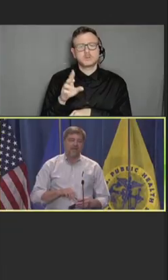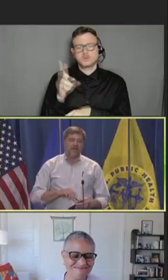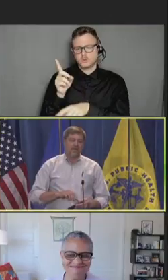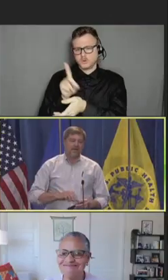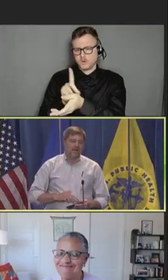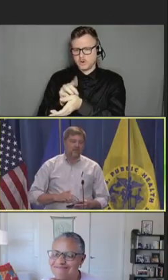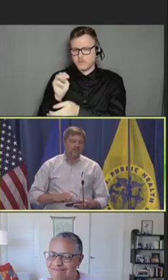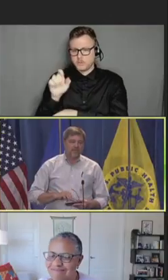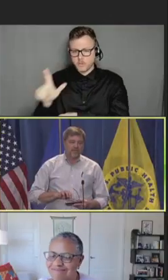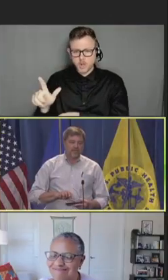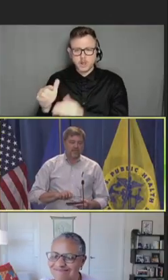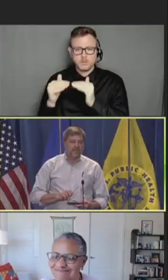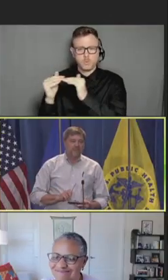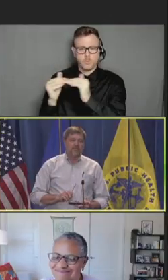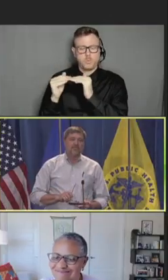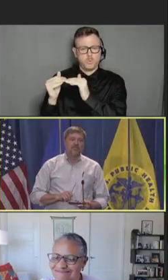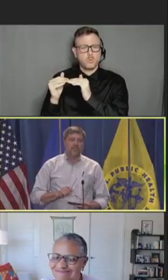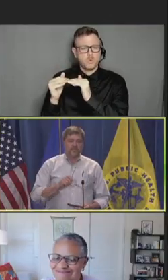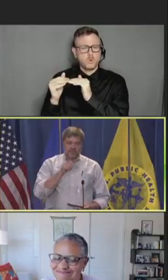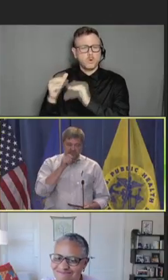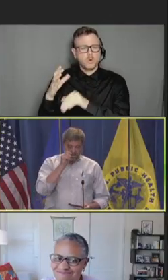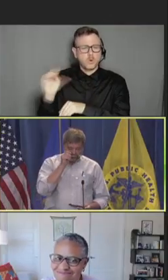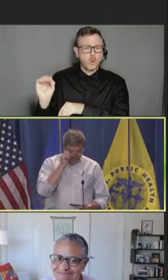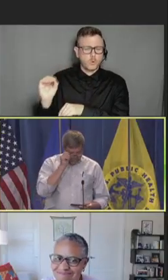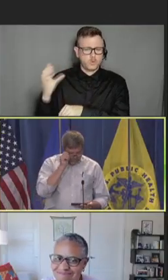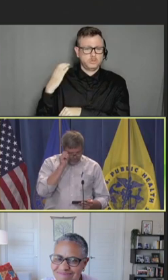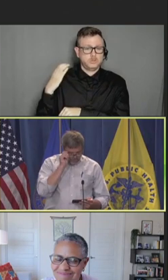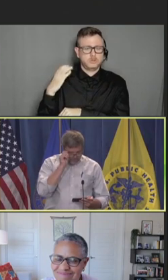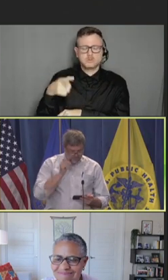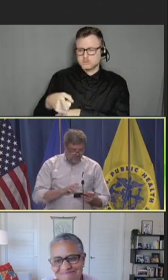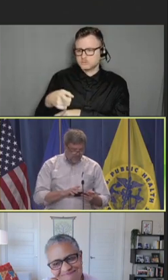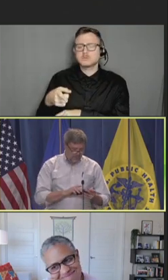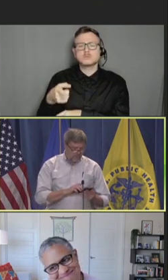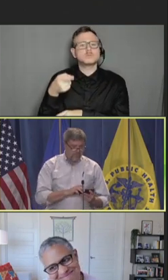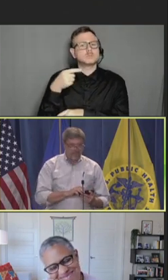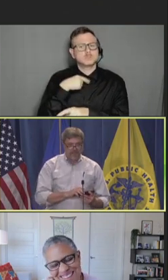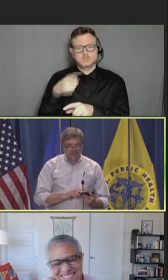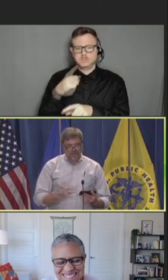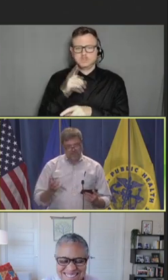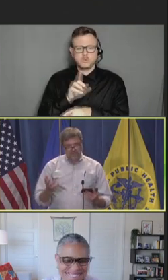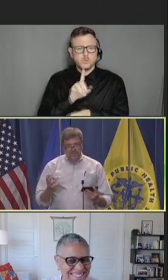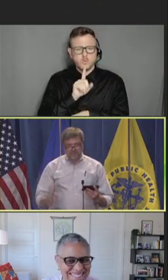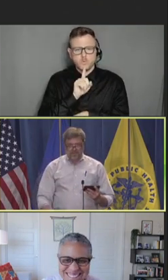And I will say that she brings such great calm into that group and brings it together.